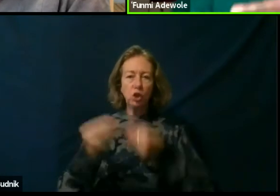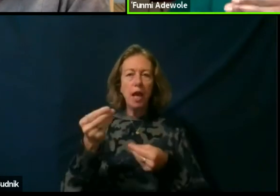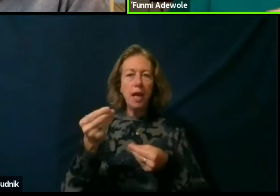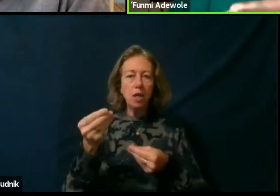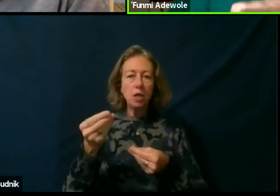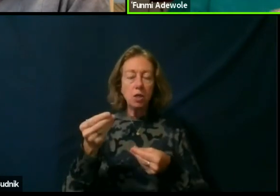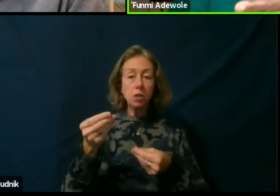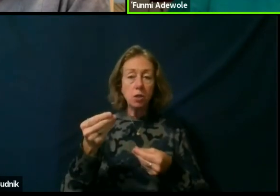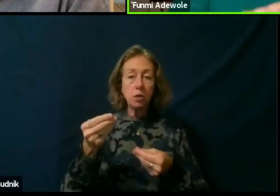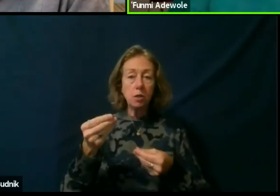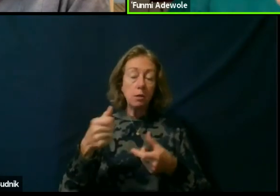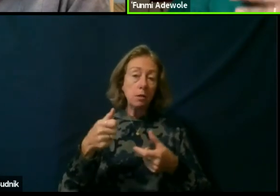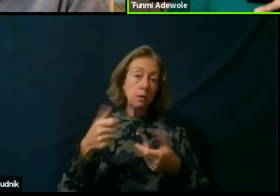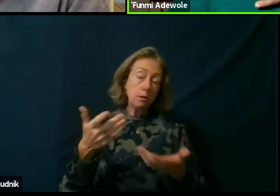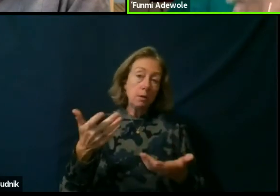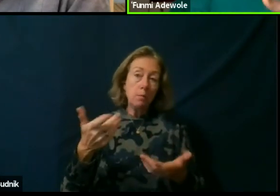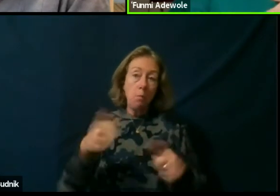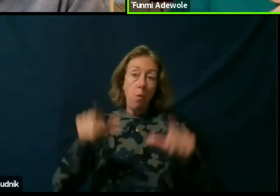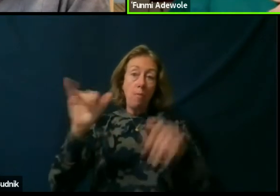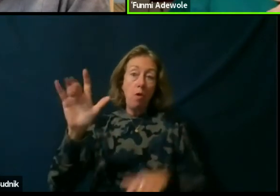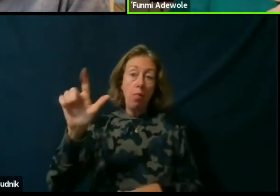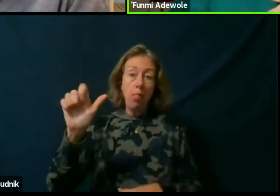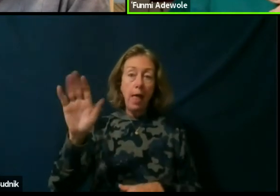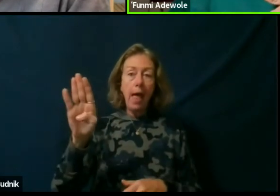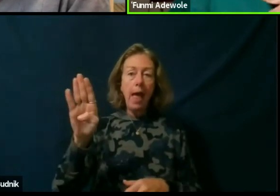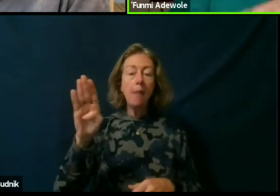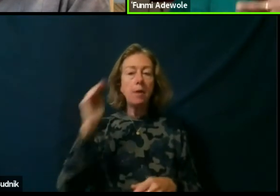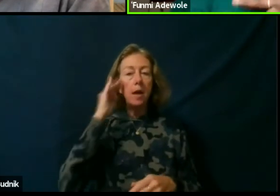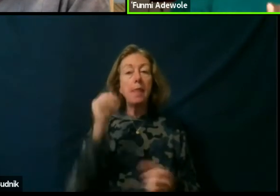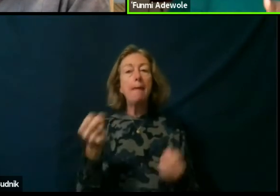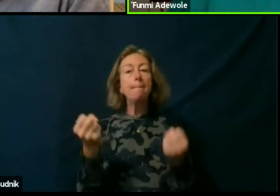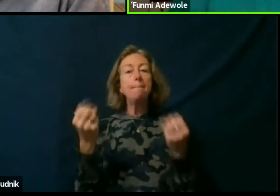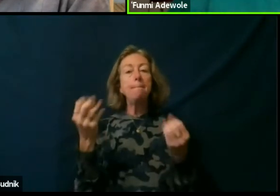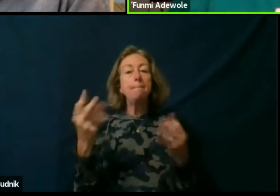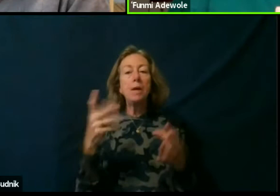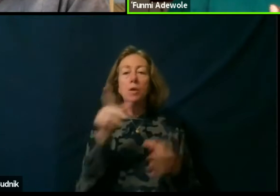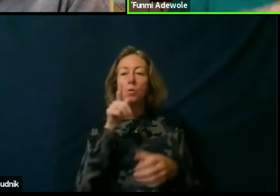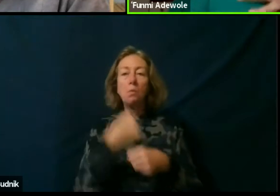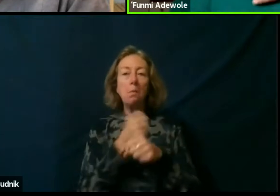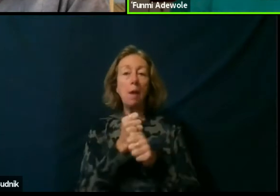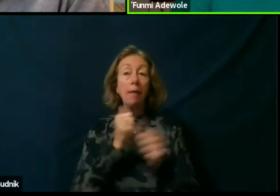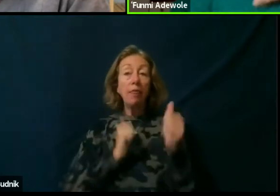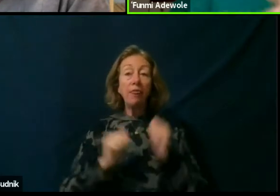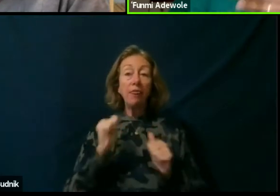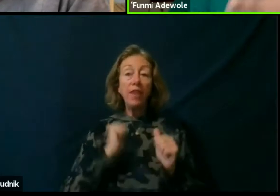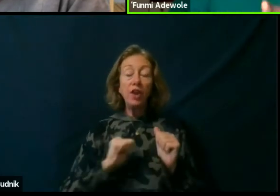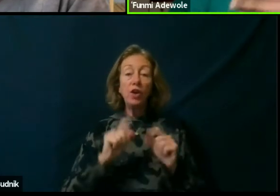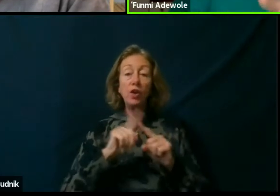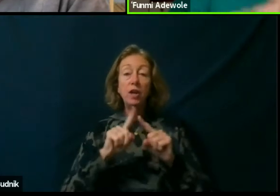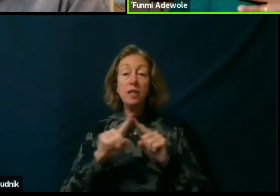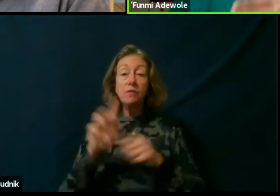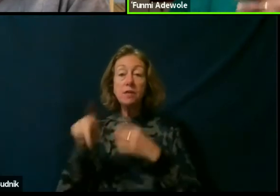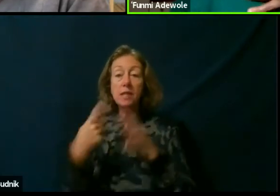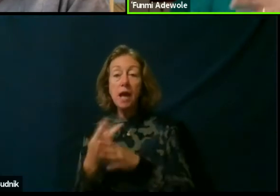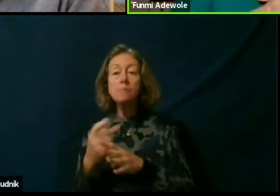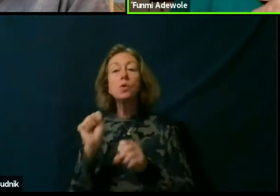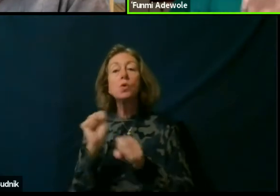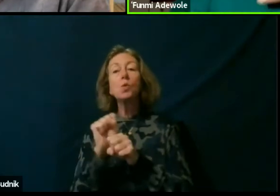is the knowledge that many theater makers of different types are working with dramaturgical skills,